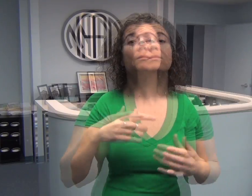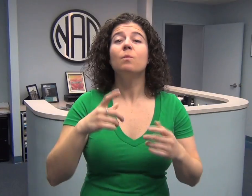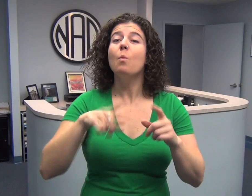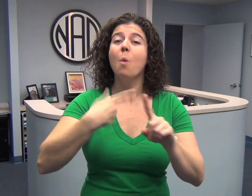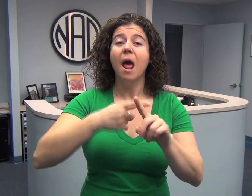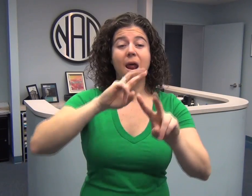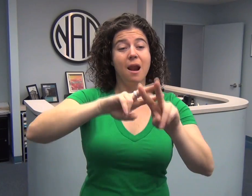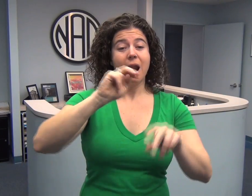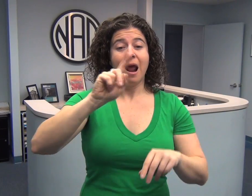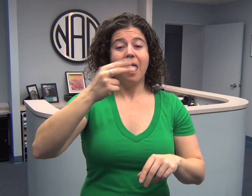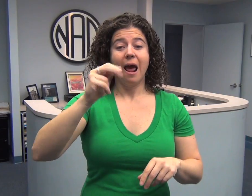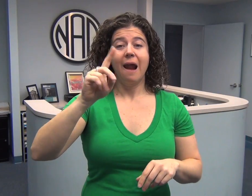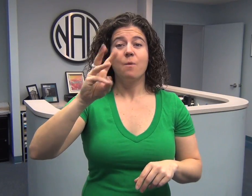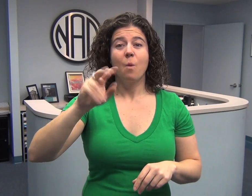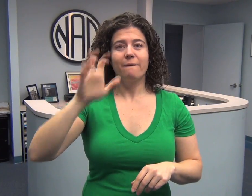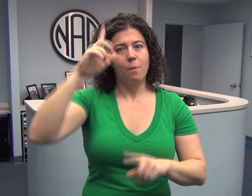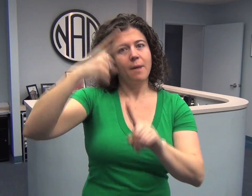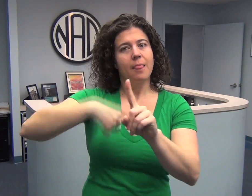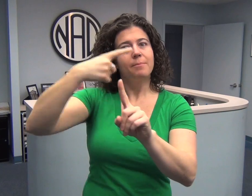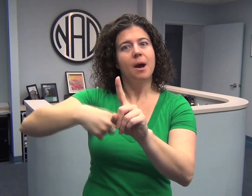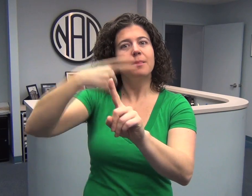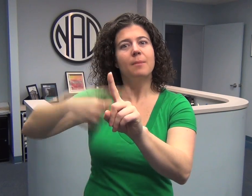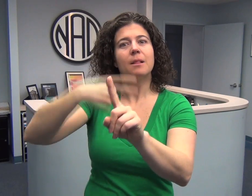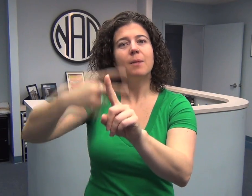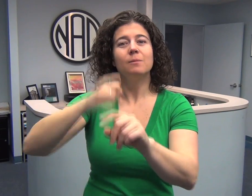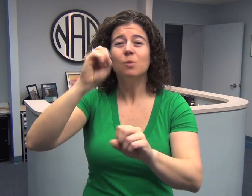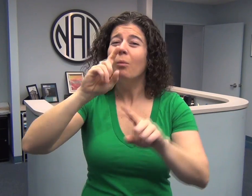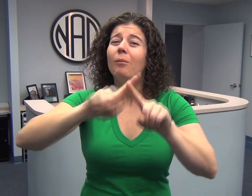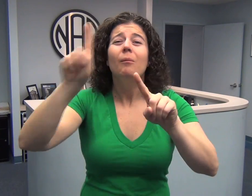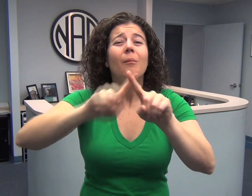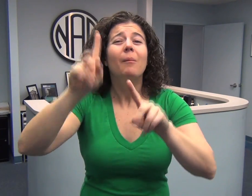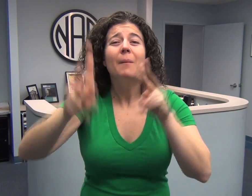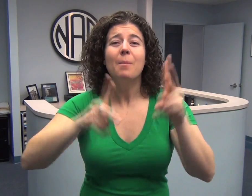The #NADHandwave will be a monthly effort recognizing different people